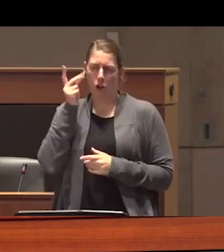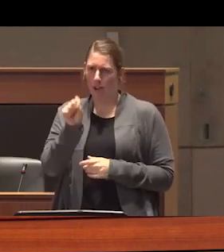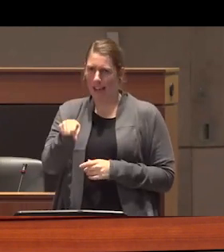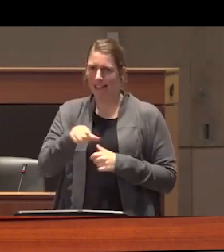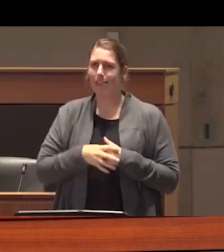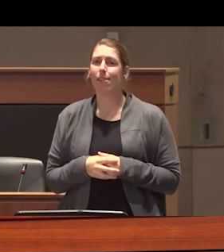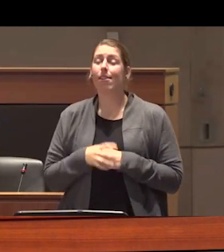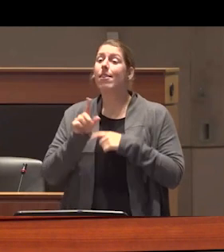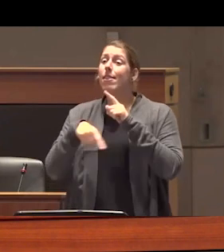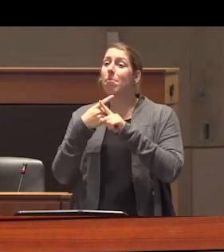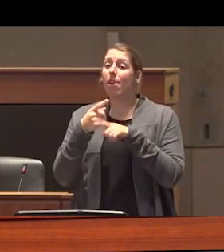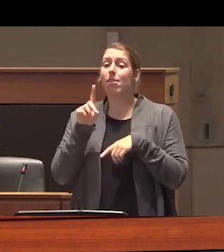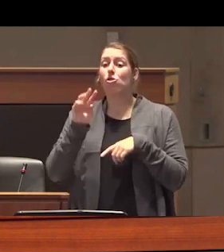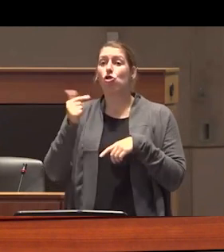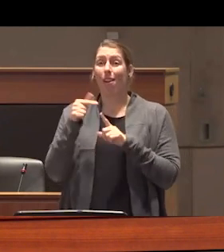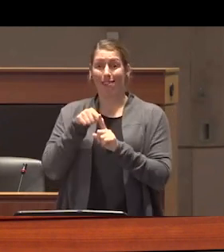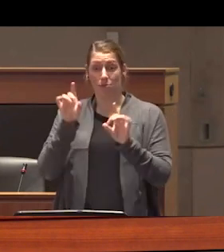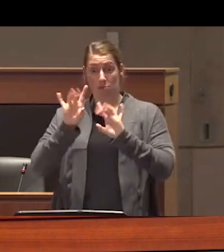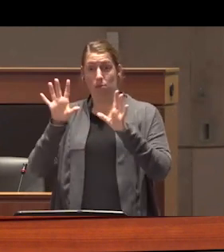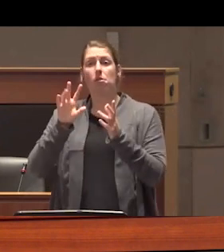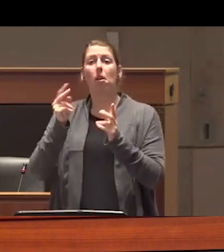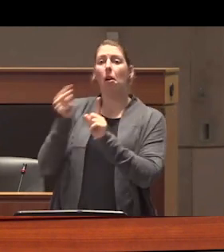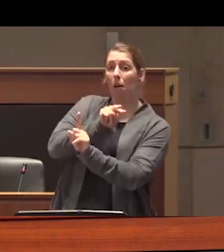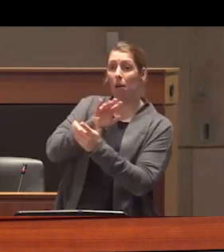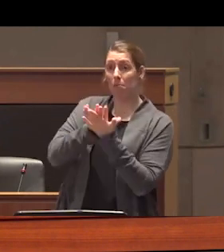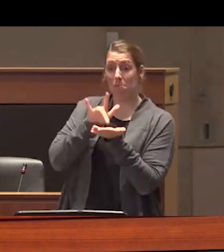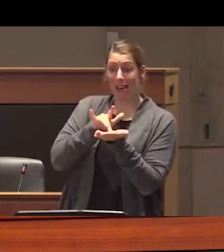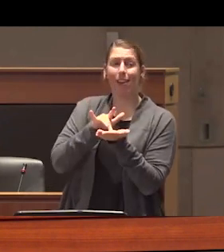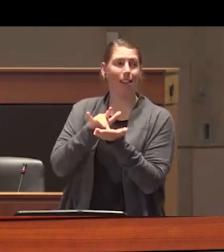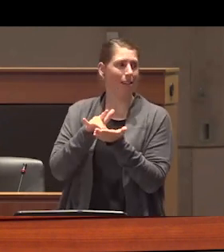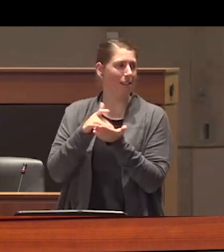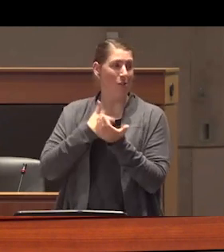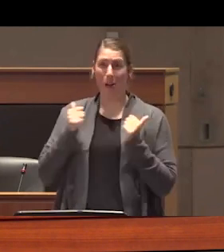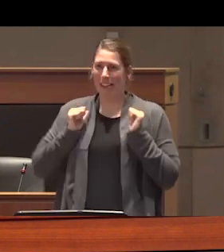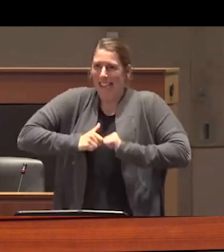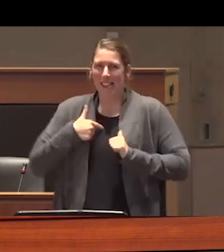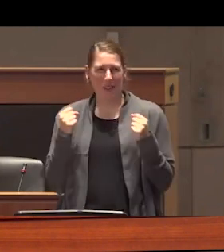the unregulated drug crisis as a medical issue has perpetuated sorry I'm getting a bit cold uh